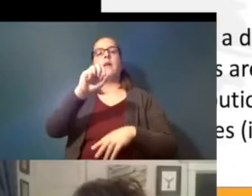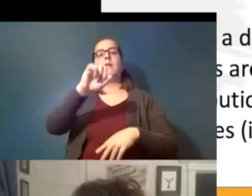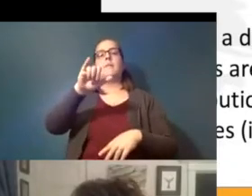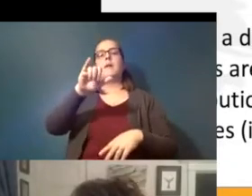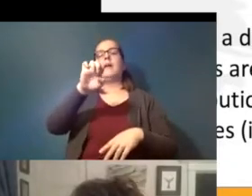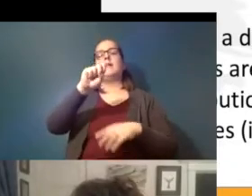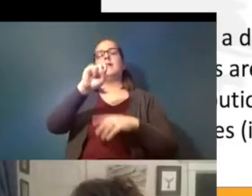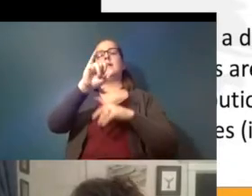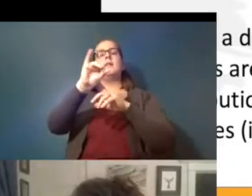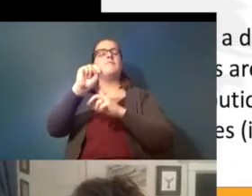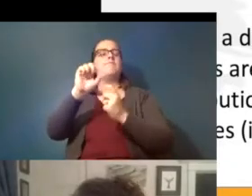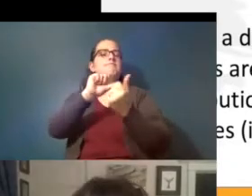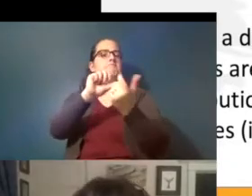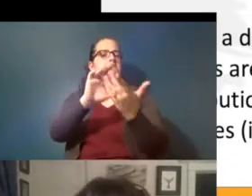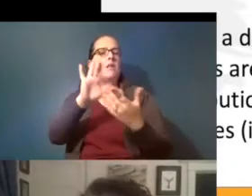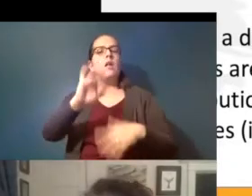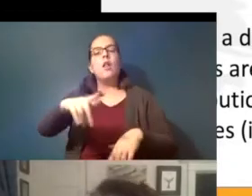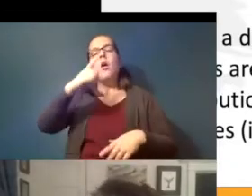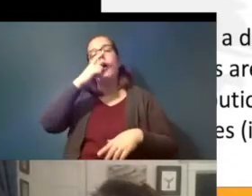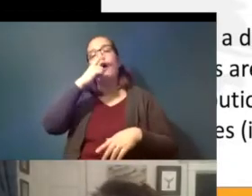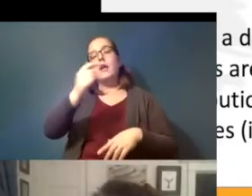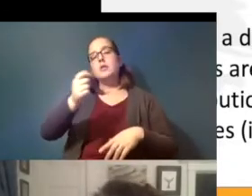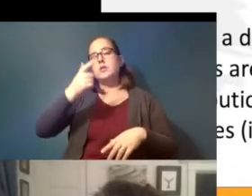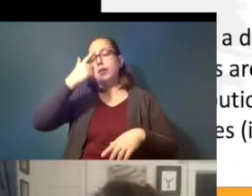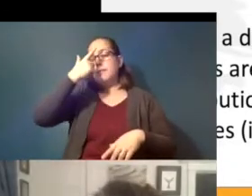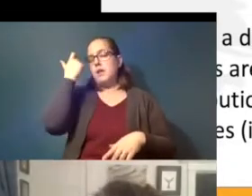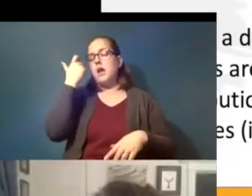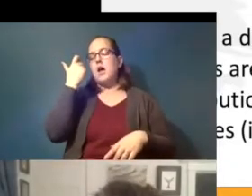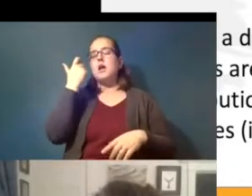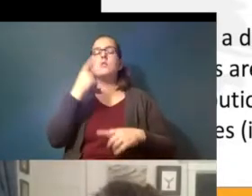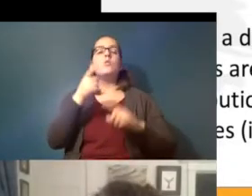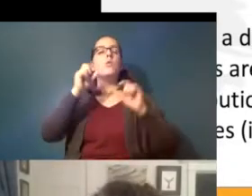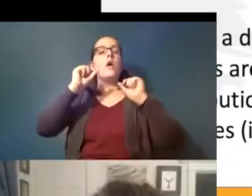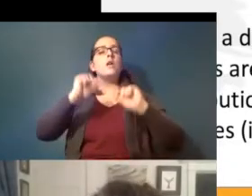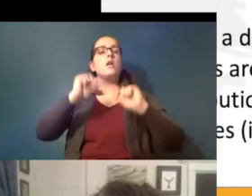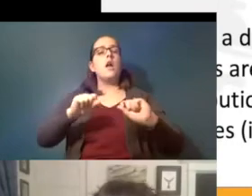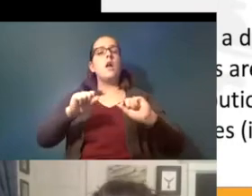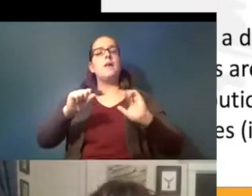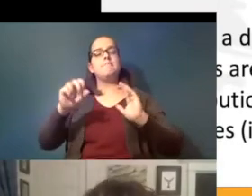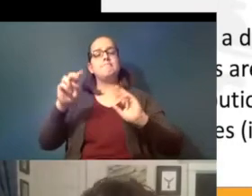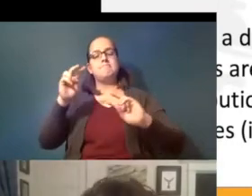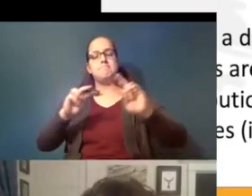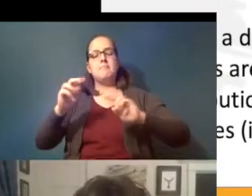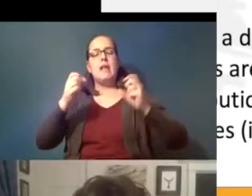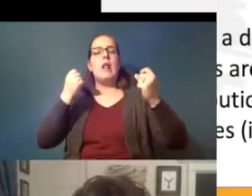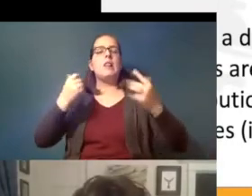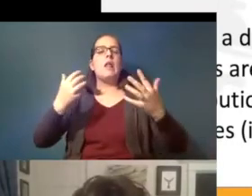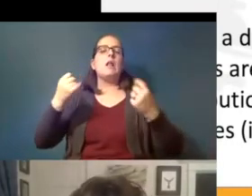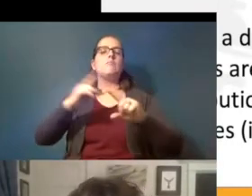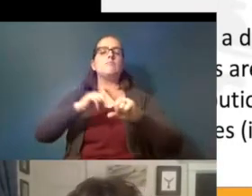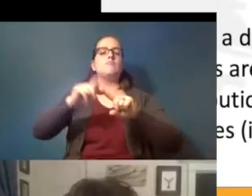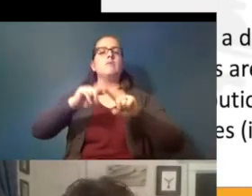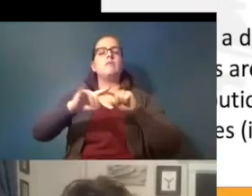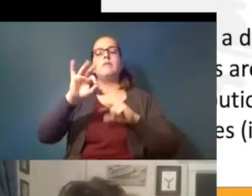is interesting because you're able to look at lots of different factors so you're not just looking